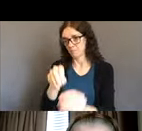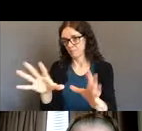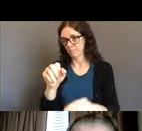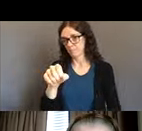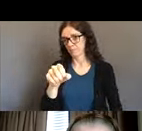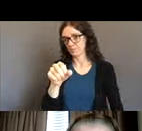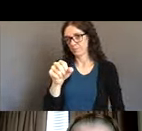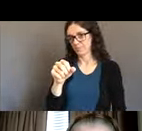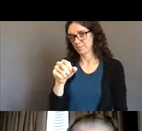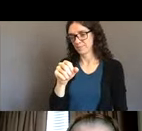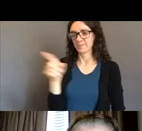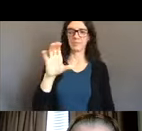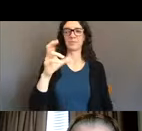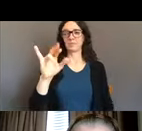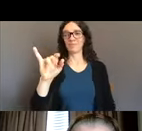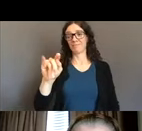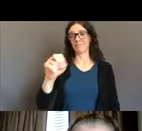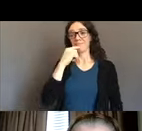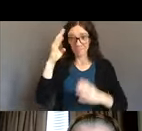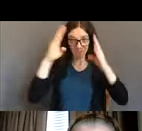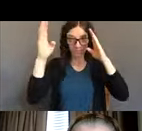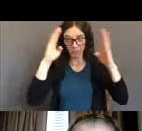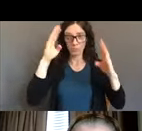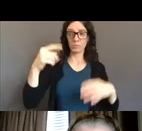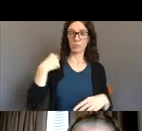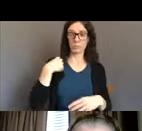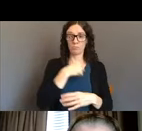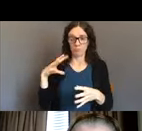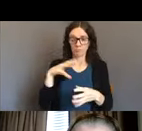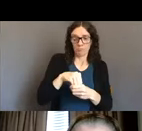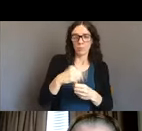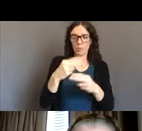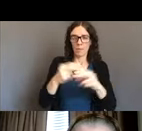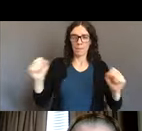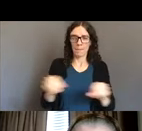We focus on inclusive cosplay and programs for makers.